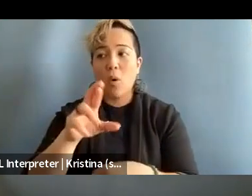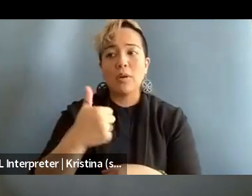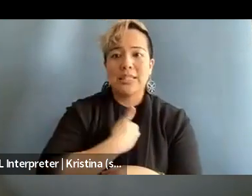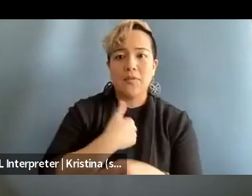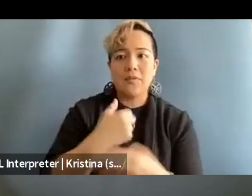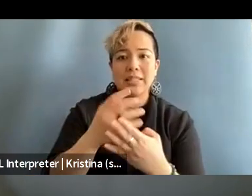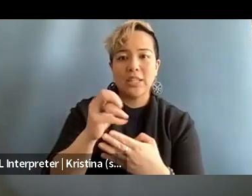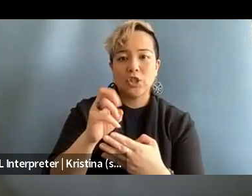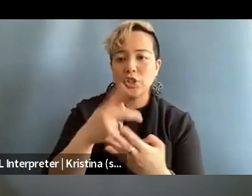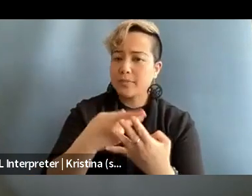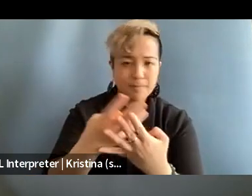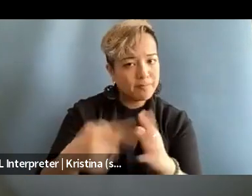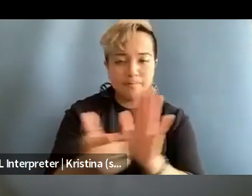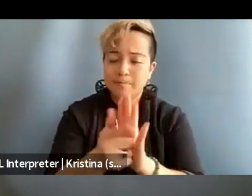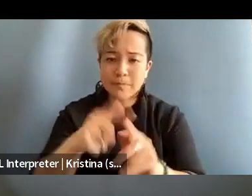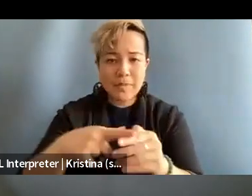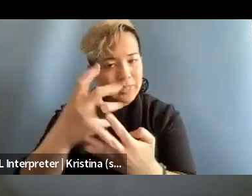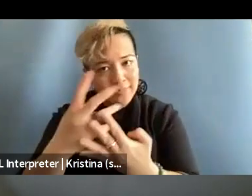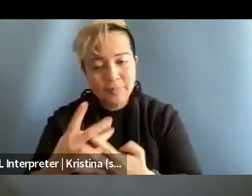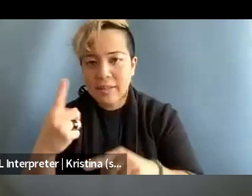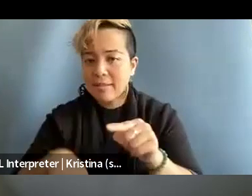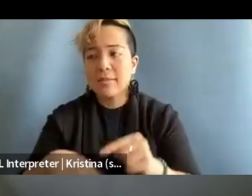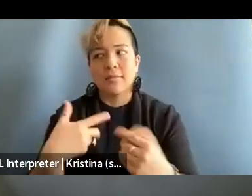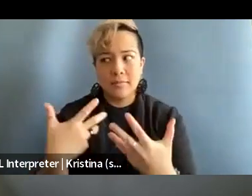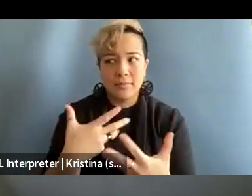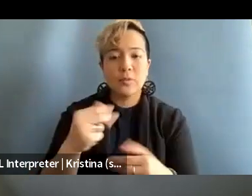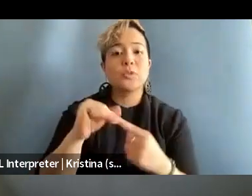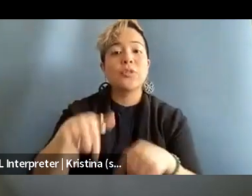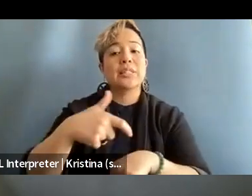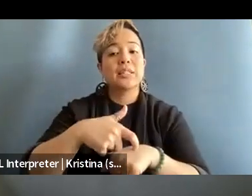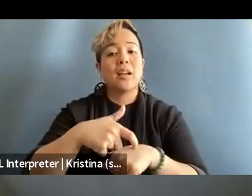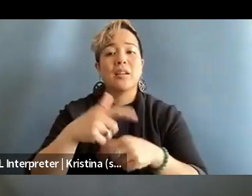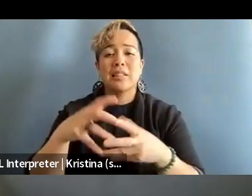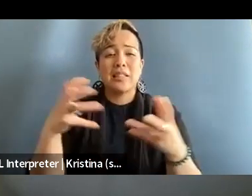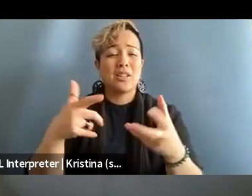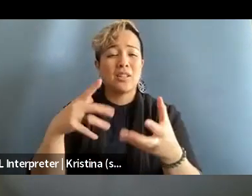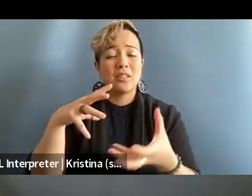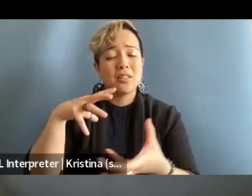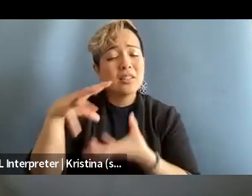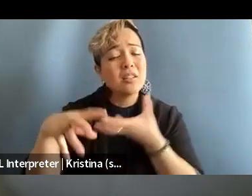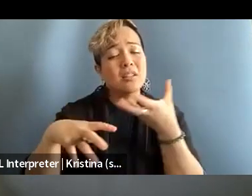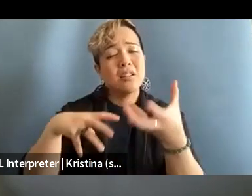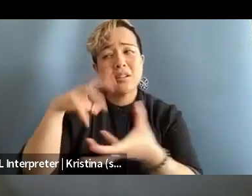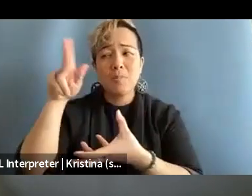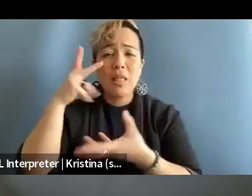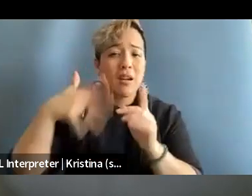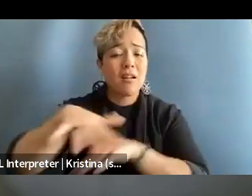And in this time, especially with such a tumultuous political climate, there's an impending of reproductive rights